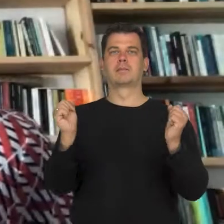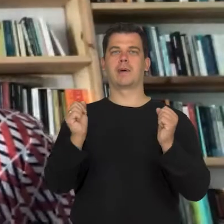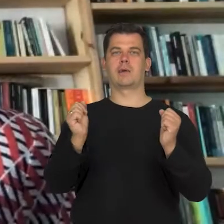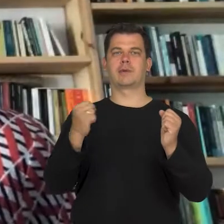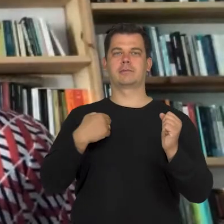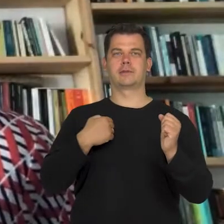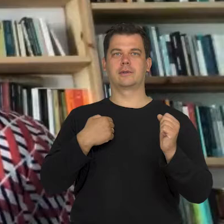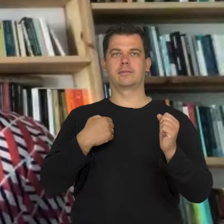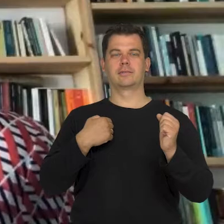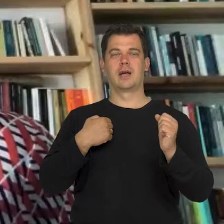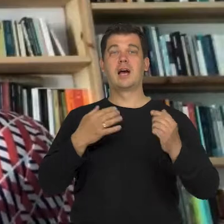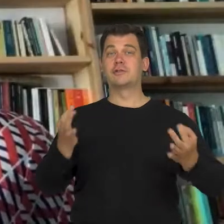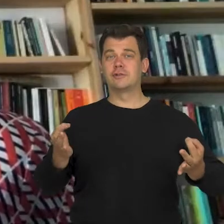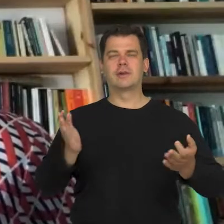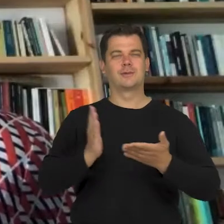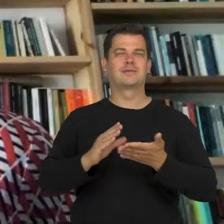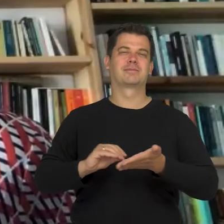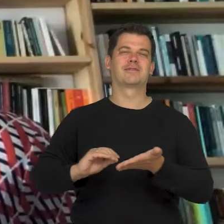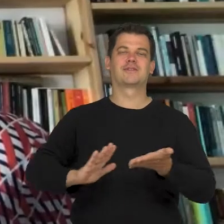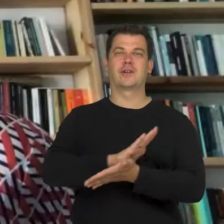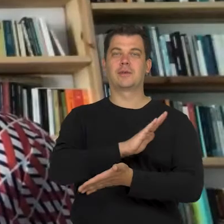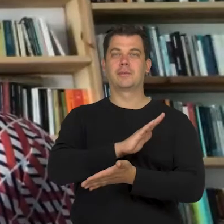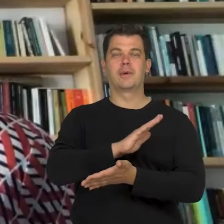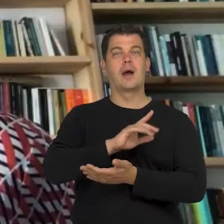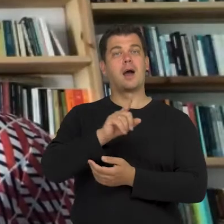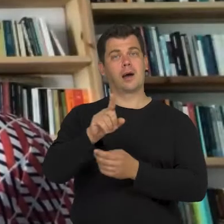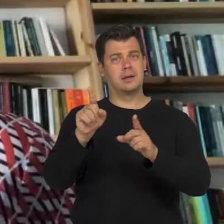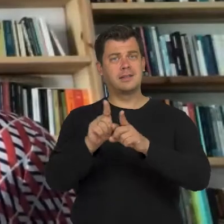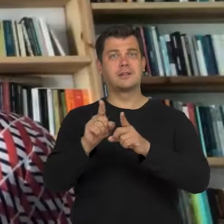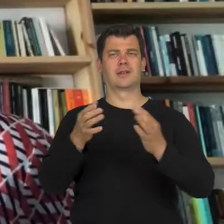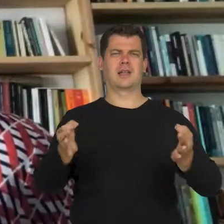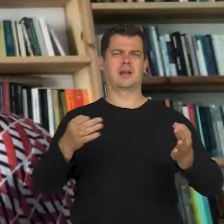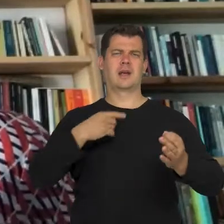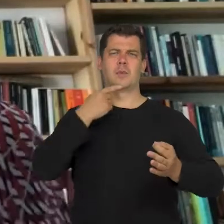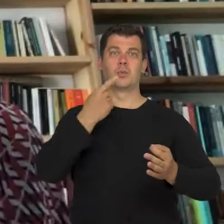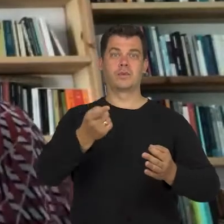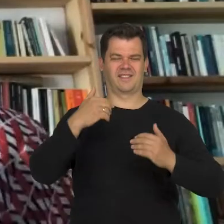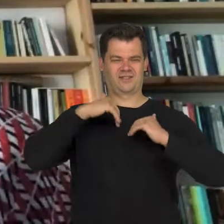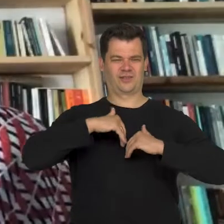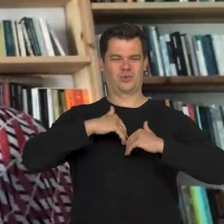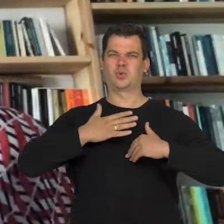I think I am OK with this now but even now, when I am talking about this I tremble a bit inside.